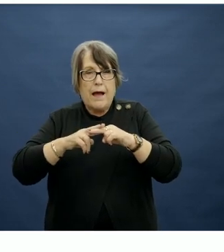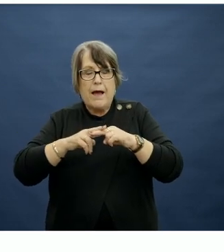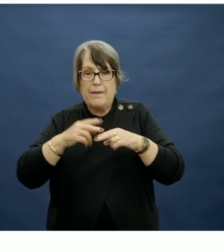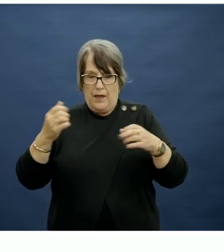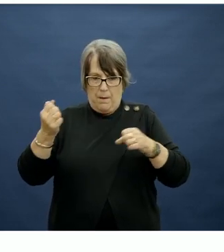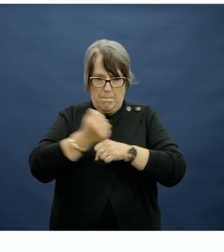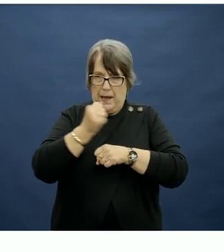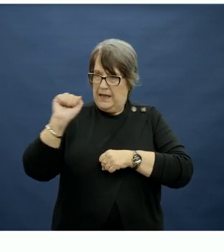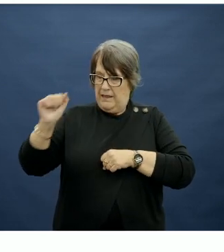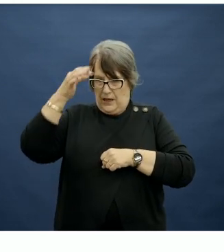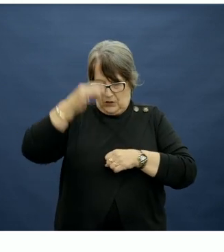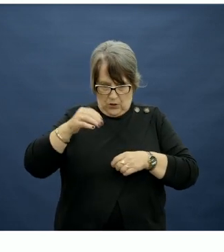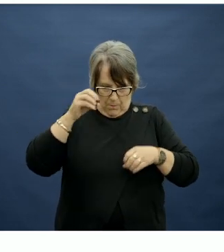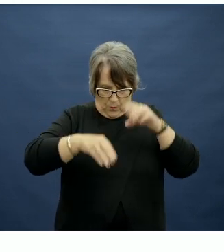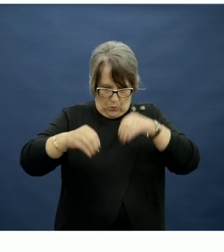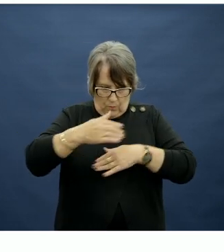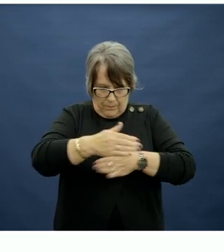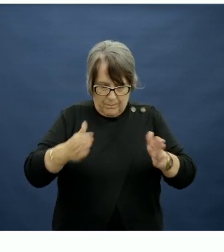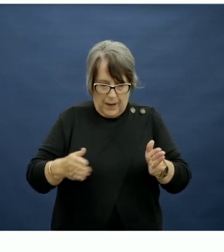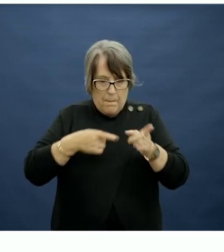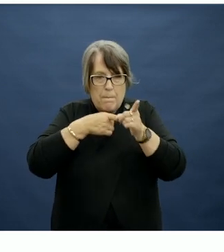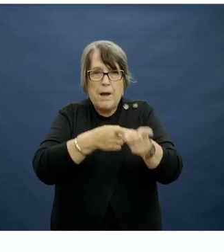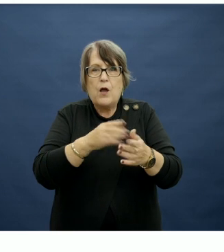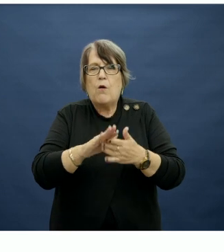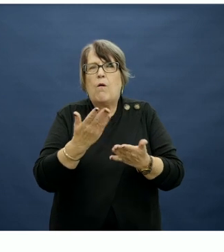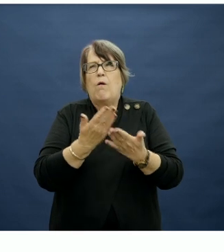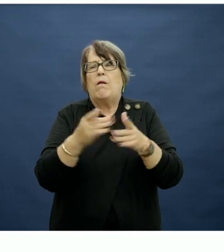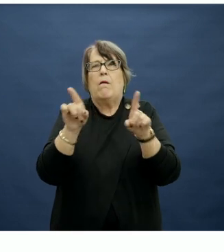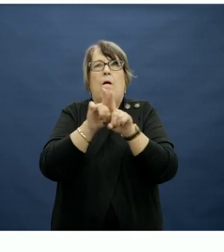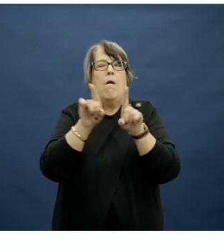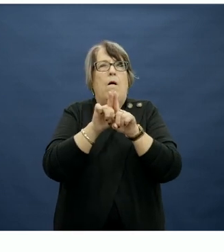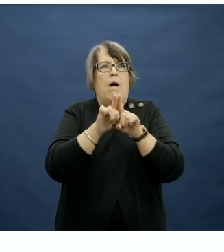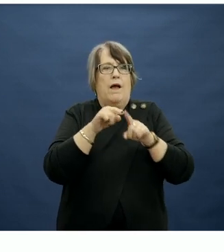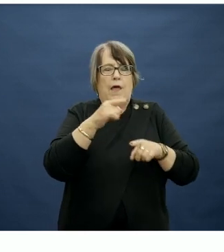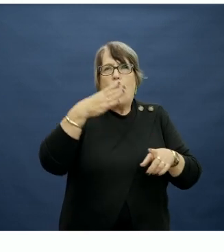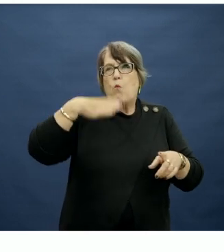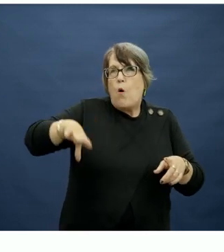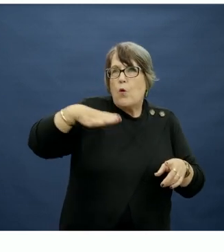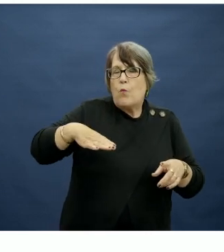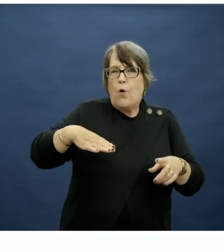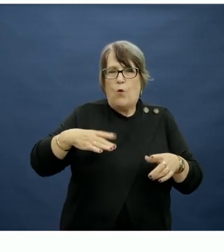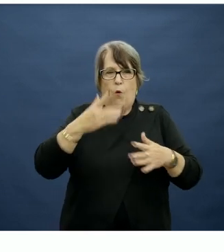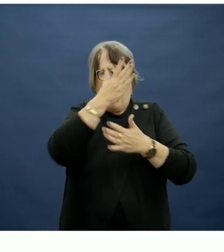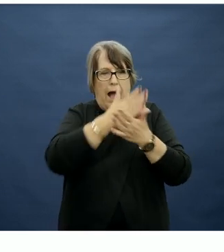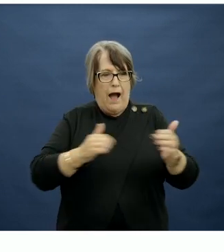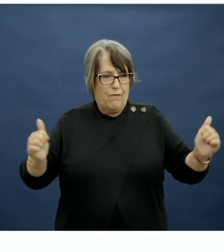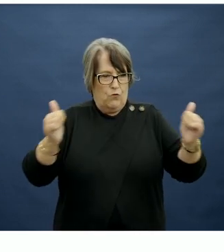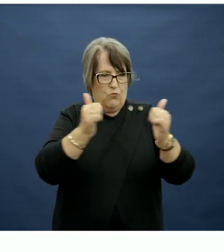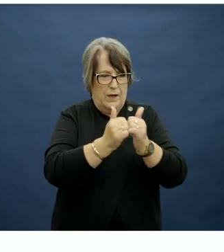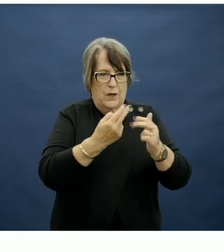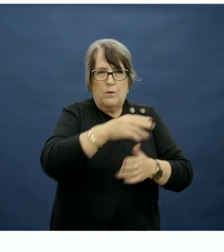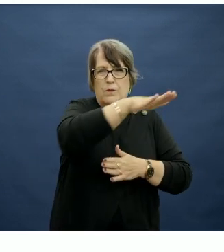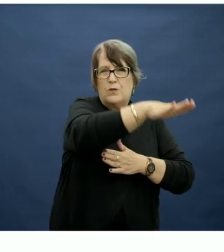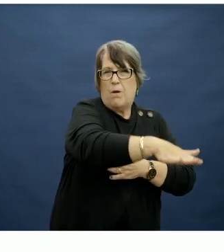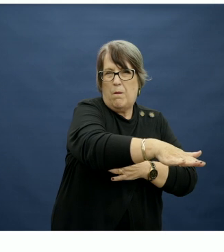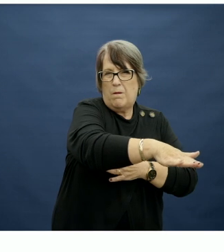choices based on these types of aspirations or compromises was associated with different